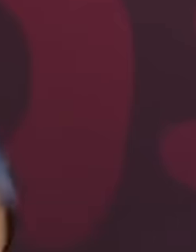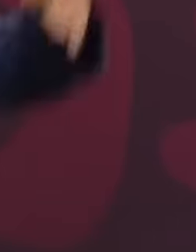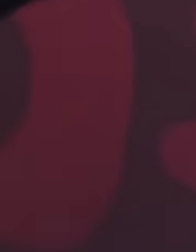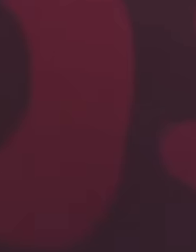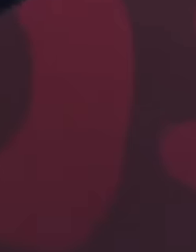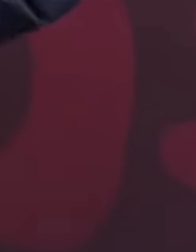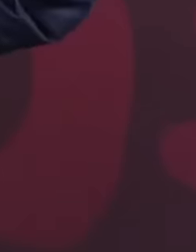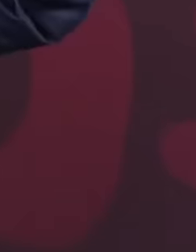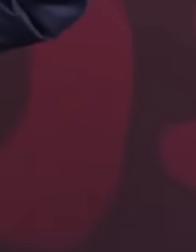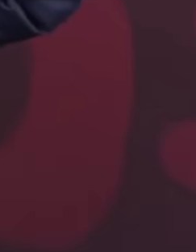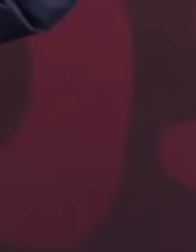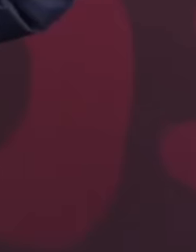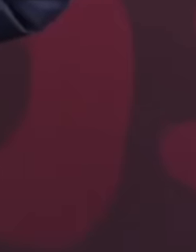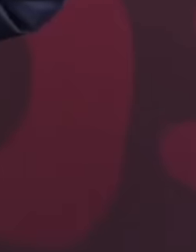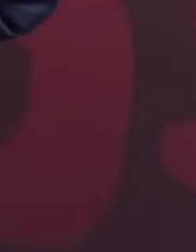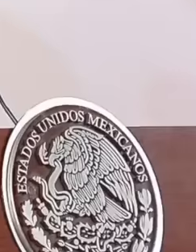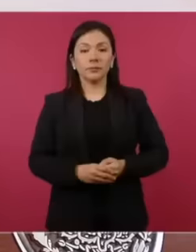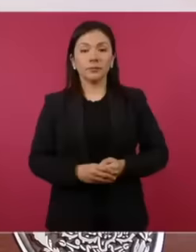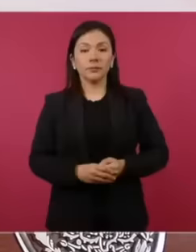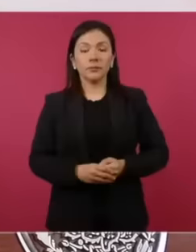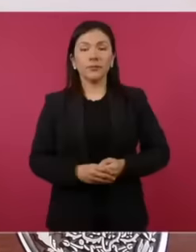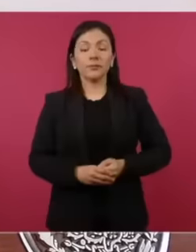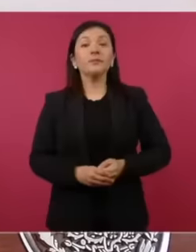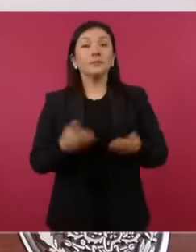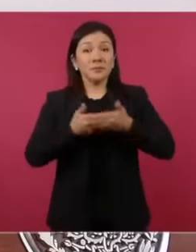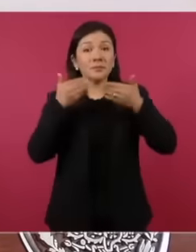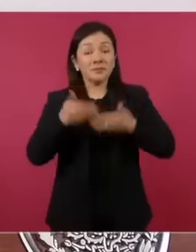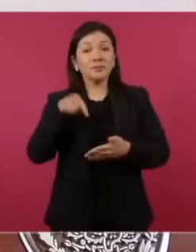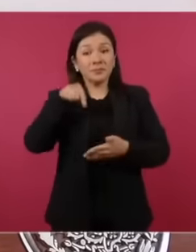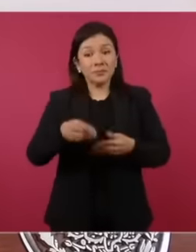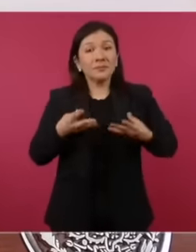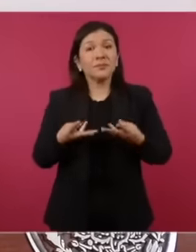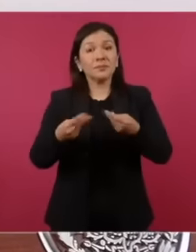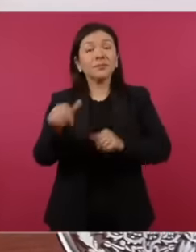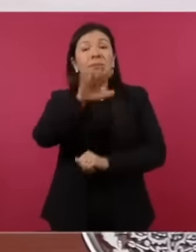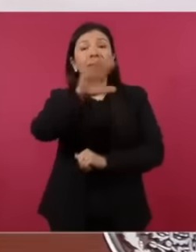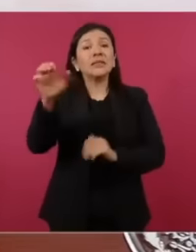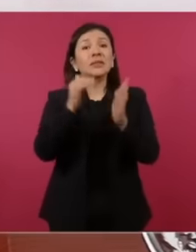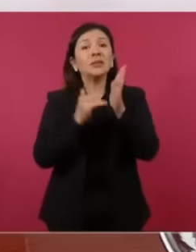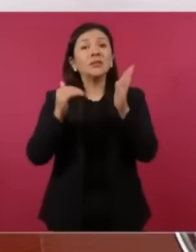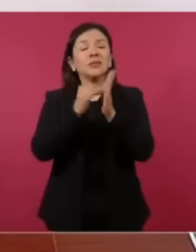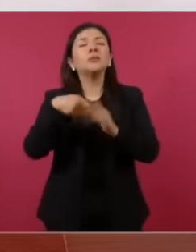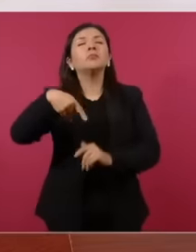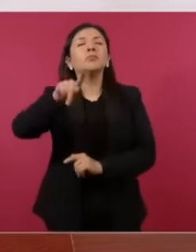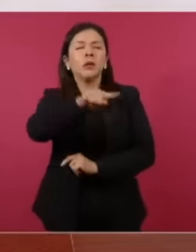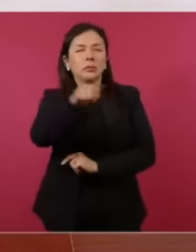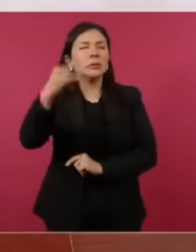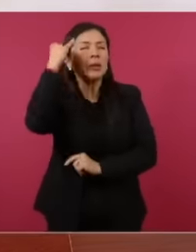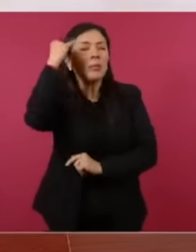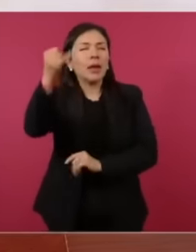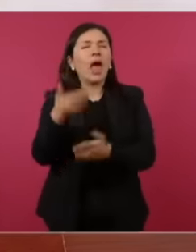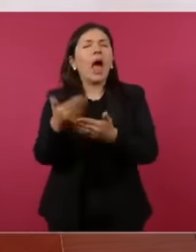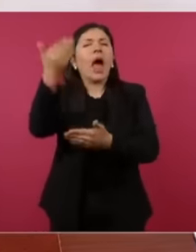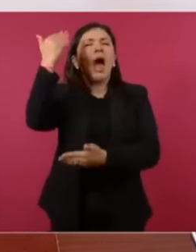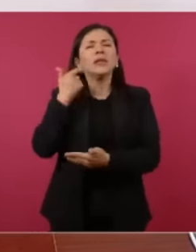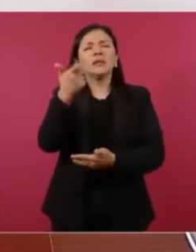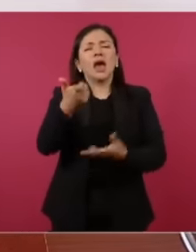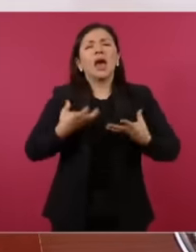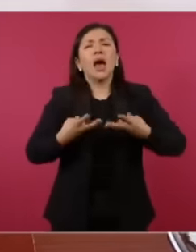but imagine how much was spent on private planes, just the presidential plane.